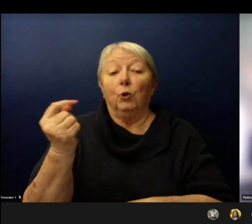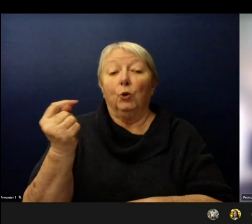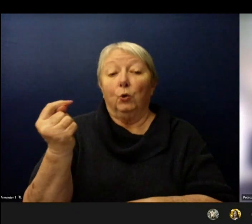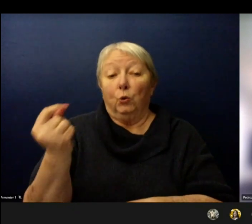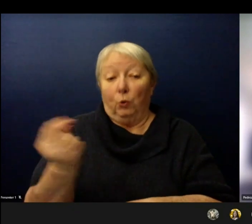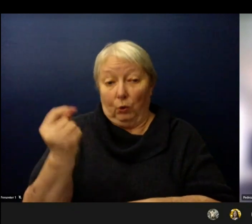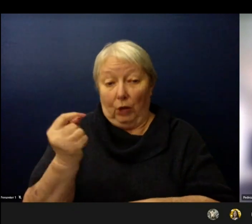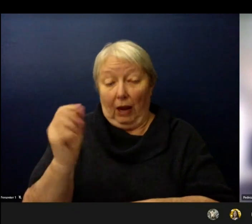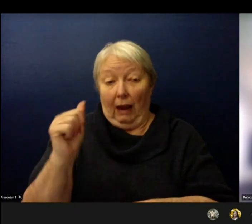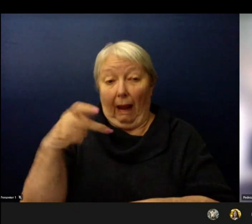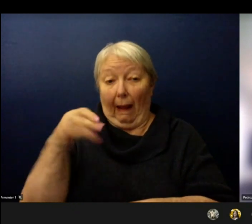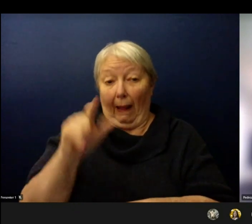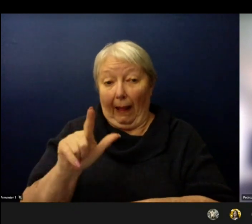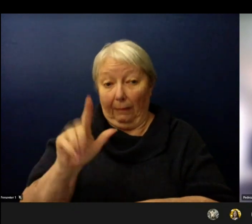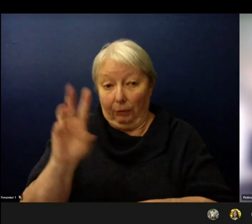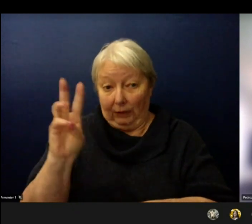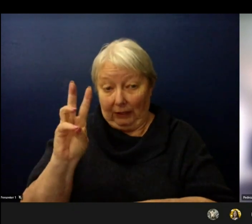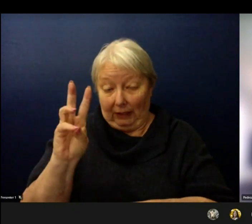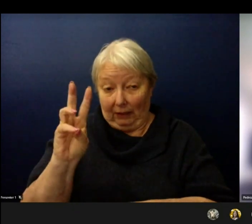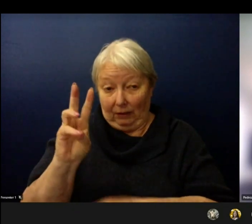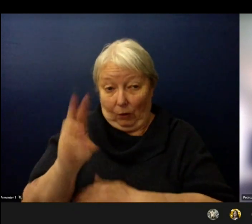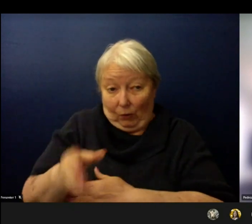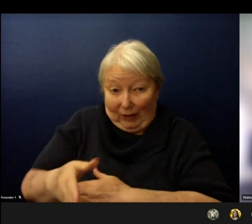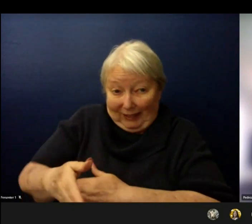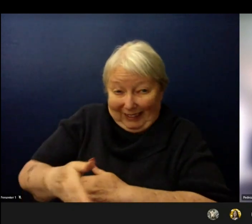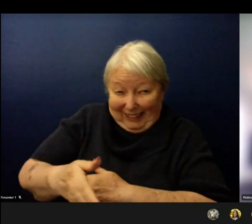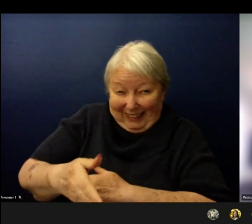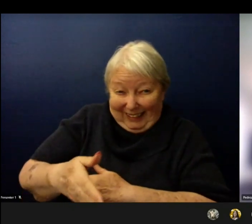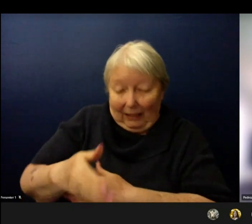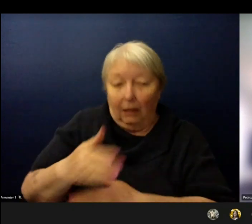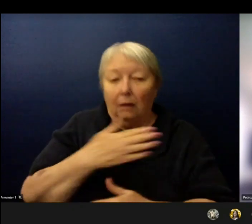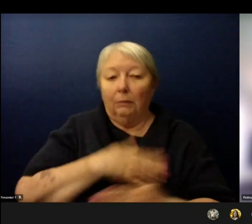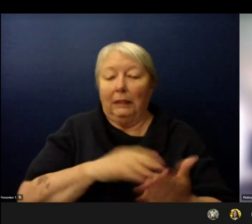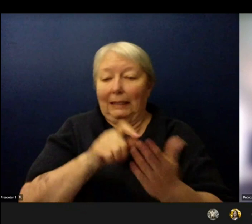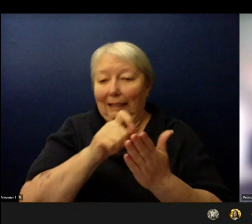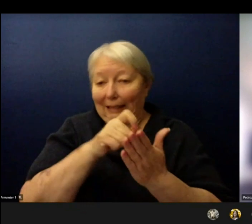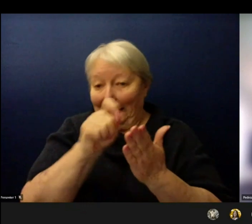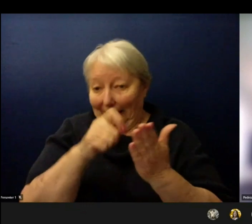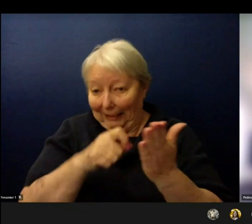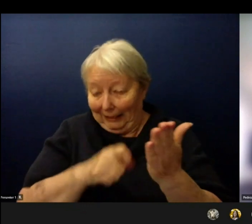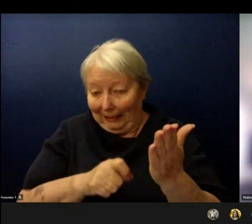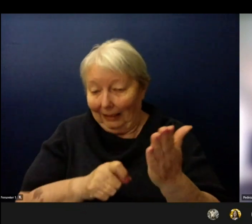your spam or junk email boxes. However school principals and administrative staff